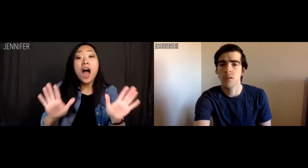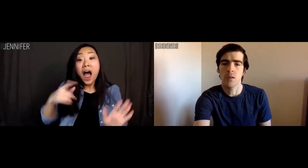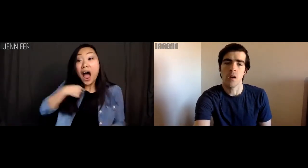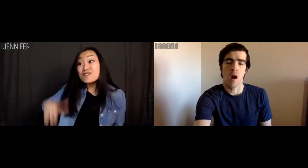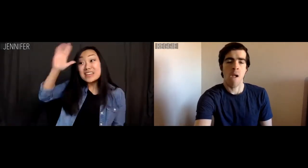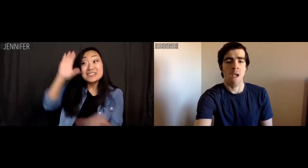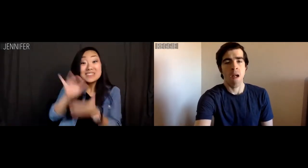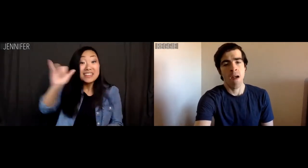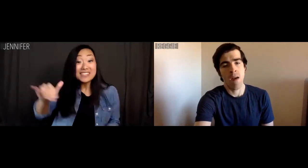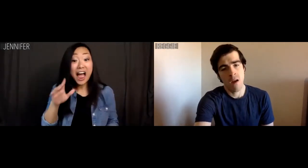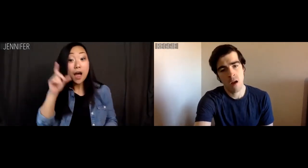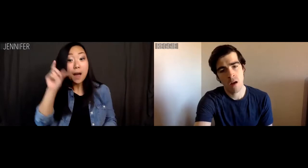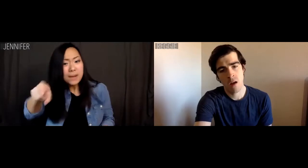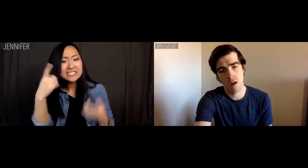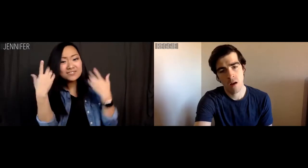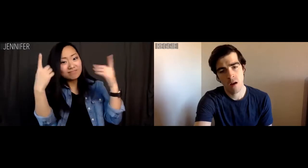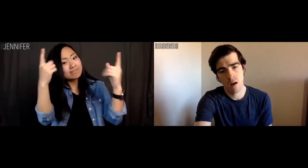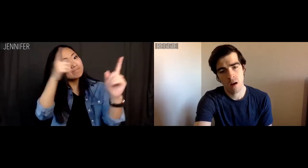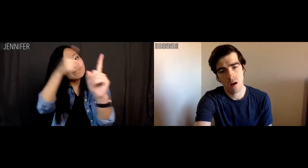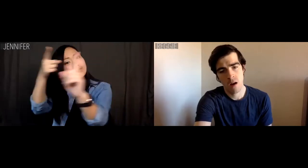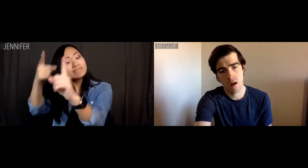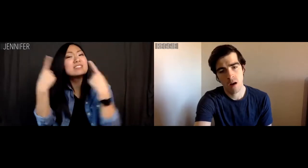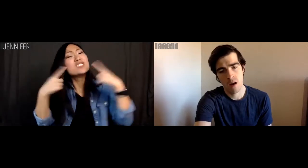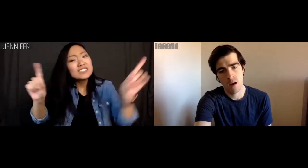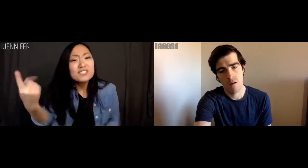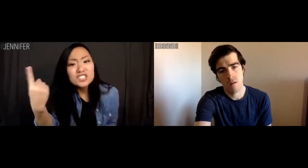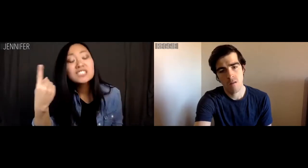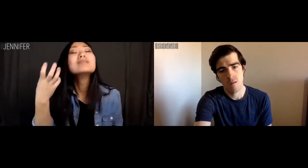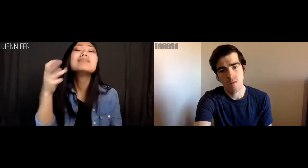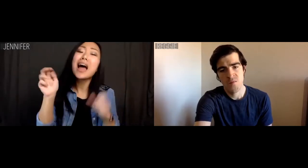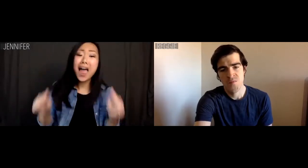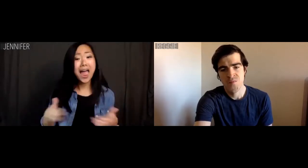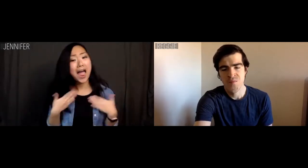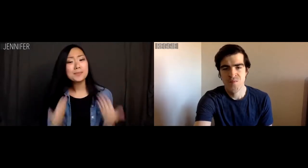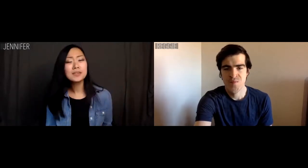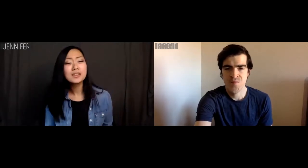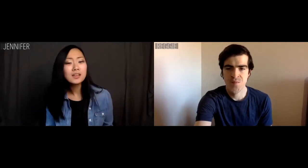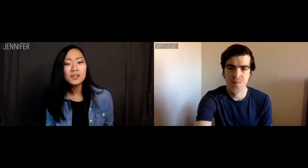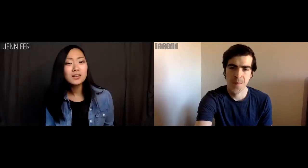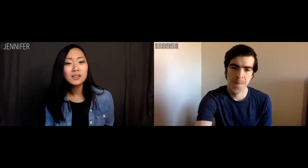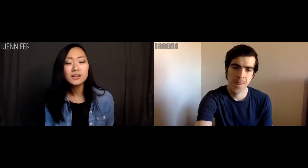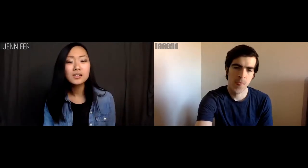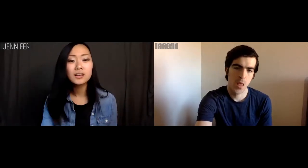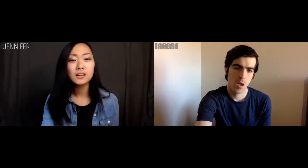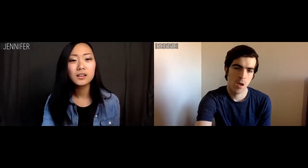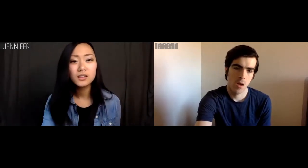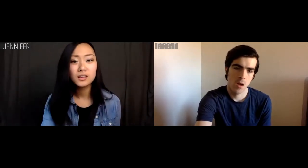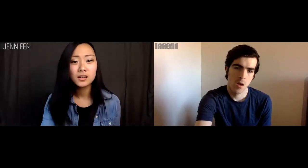I was raised to believe that life is about delayed gratification until you've achieved the objectives you hope to achieve.